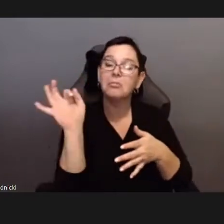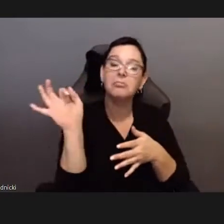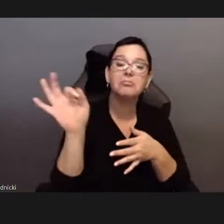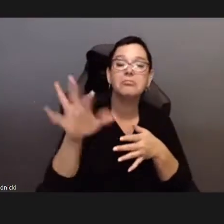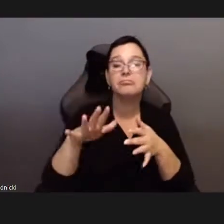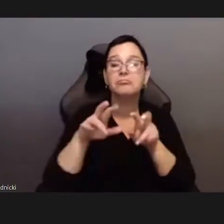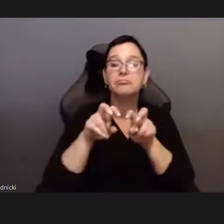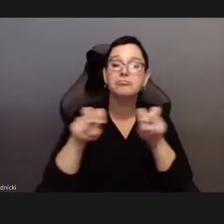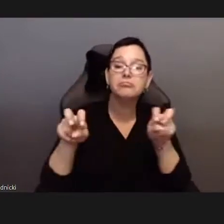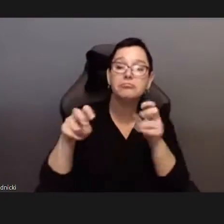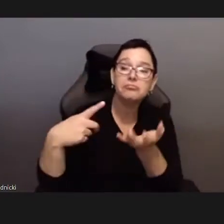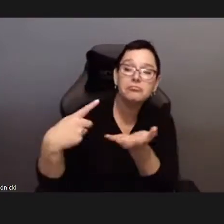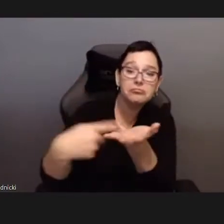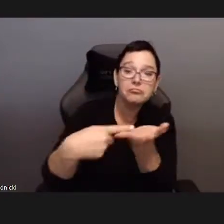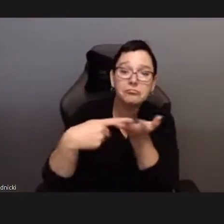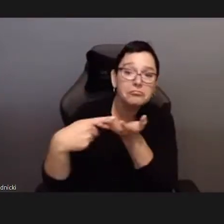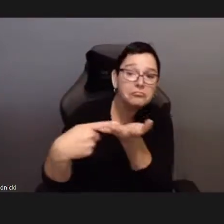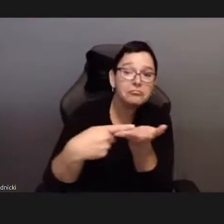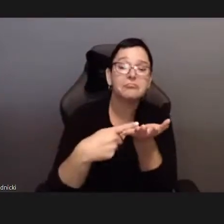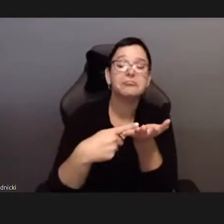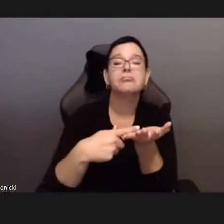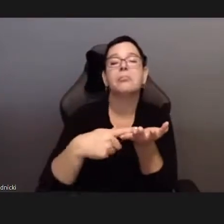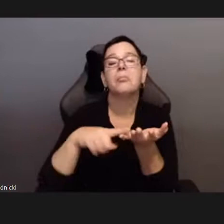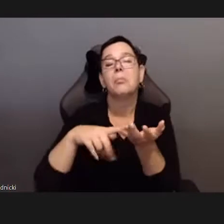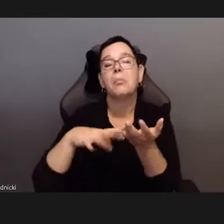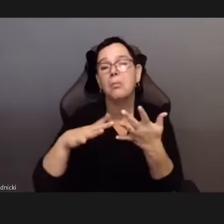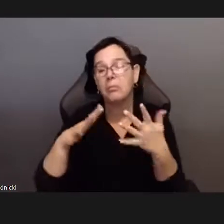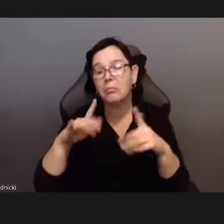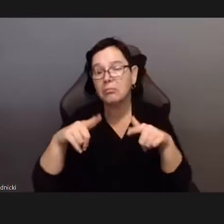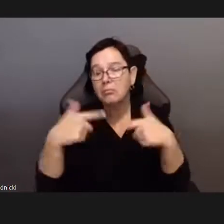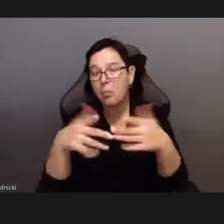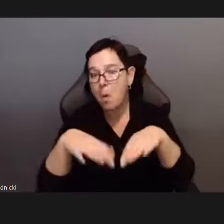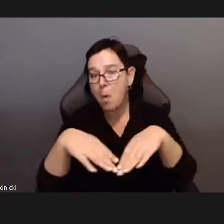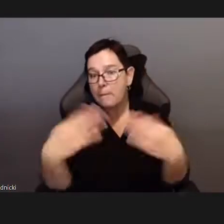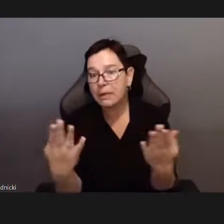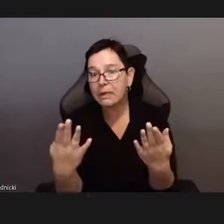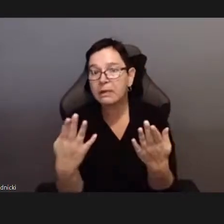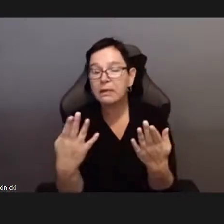After the speakers have given their talks,